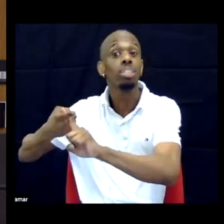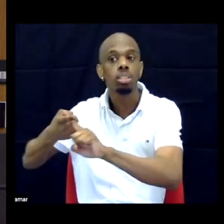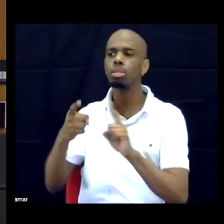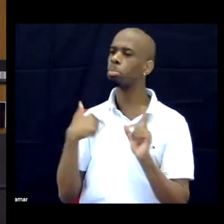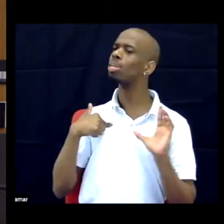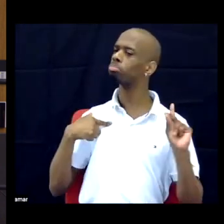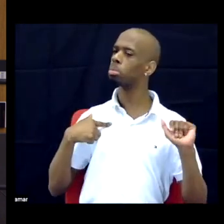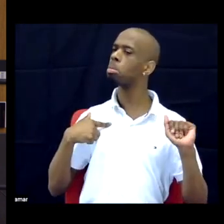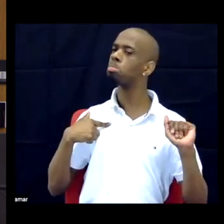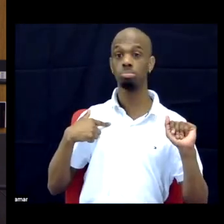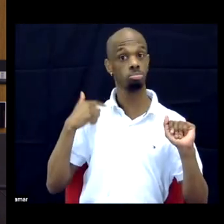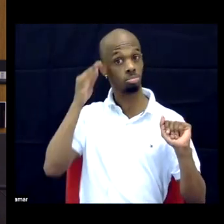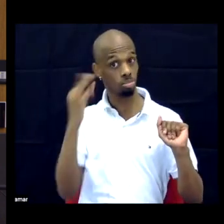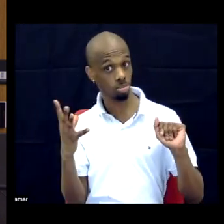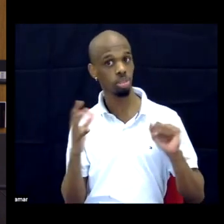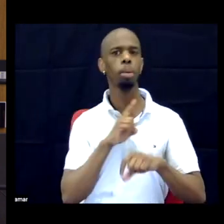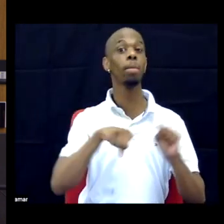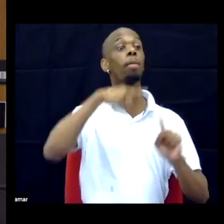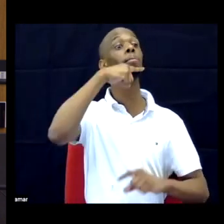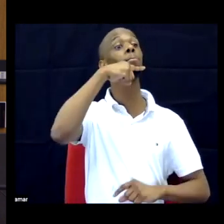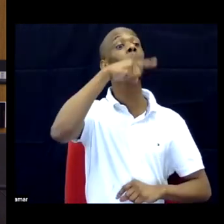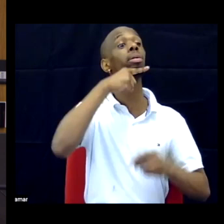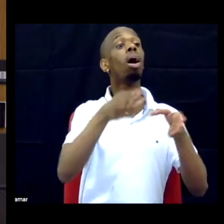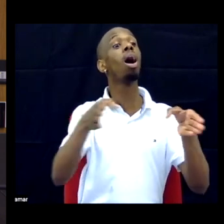Again, was still on the fence about claiming it publicly.